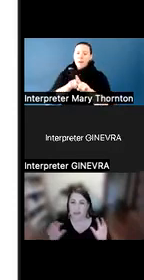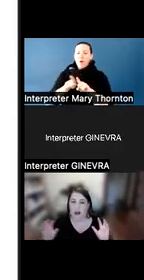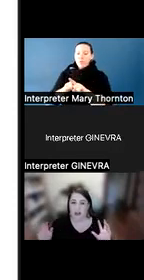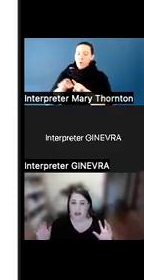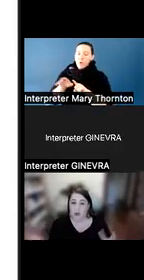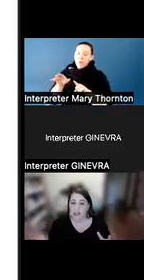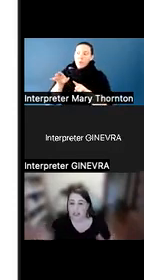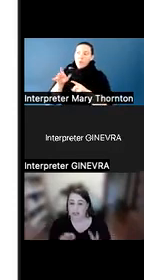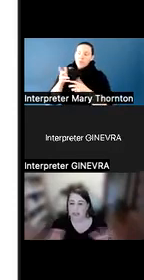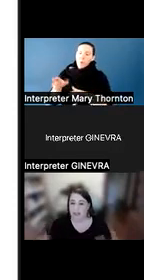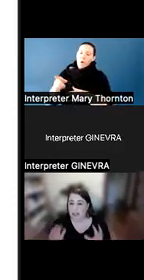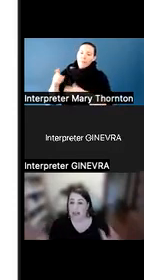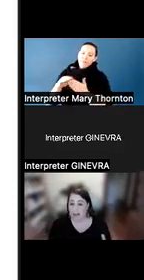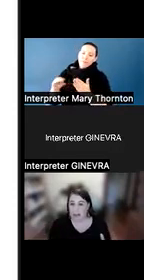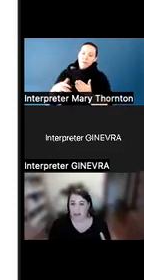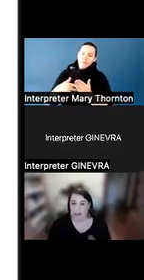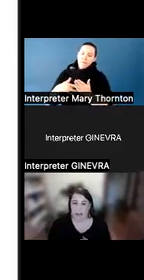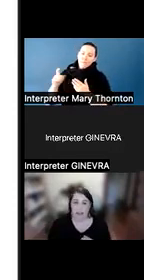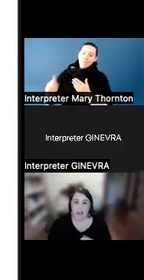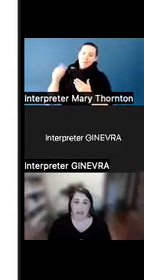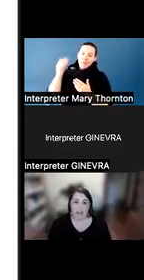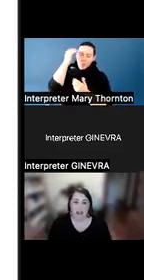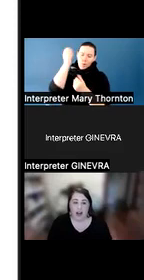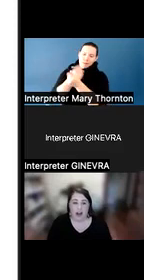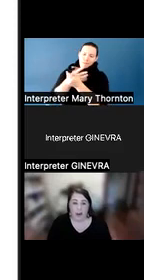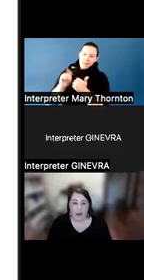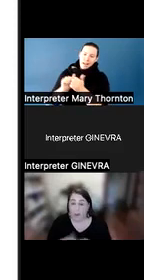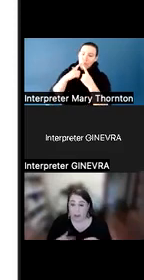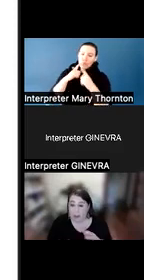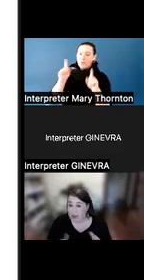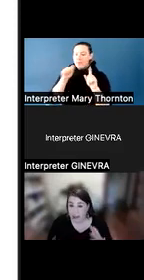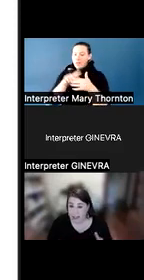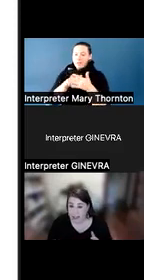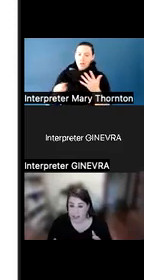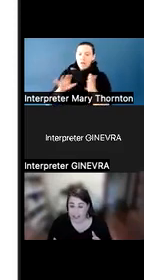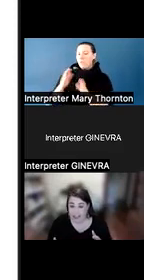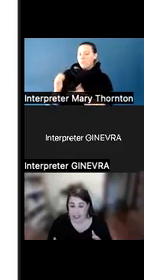Our goal is to have this be collaborative. But we want to be honest and realistic.